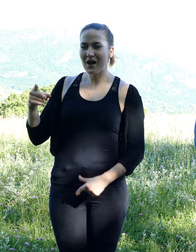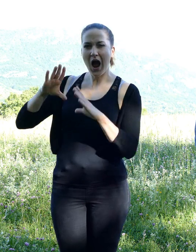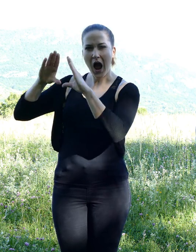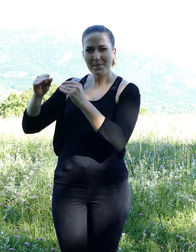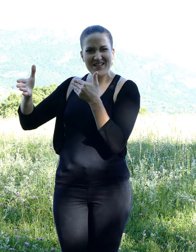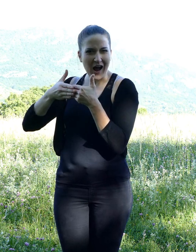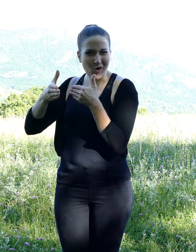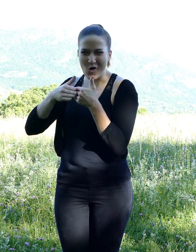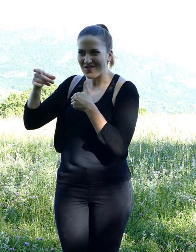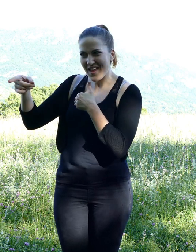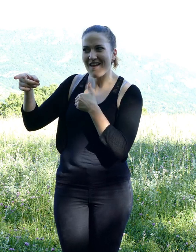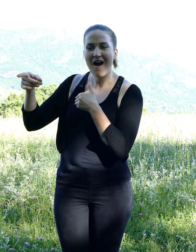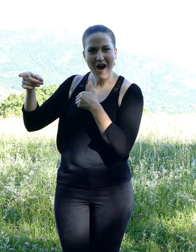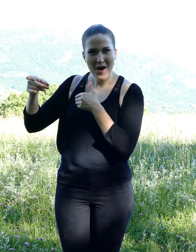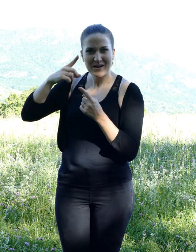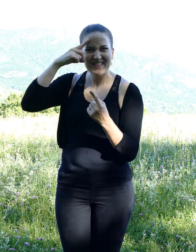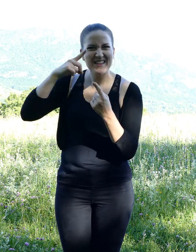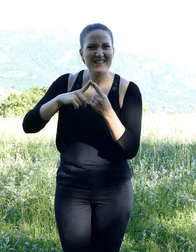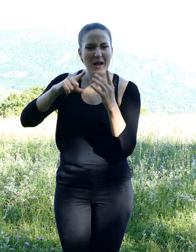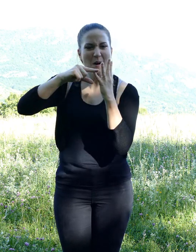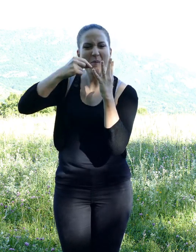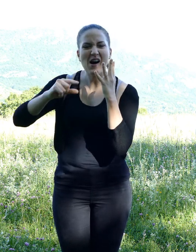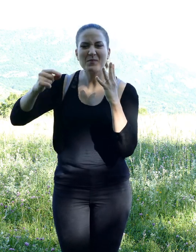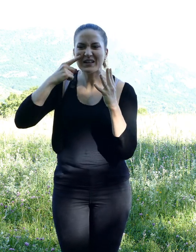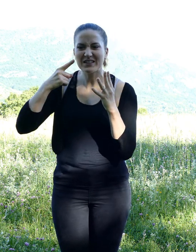They had quarreled in the woods because of a bundle of twigs.